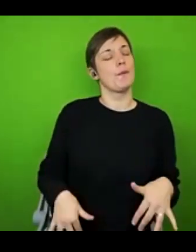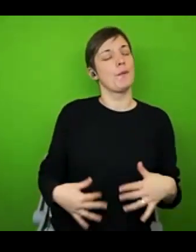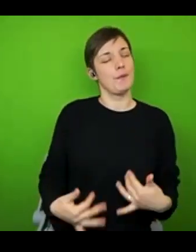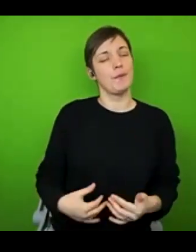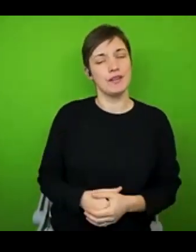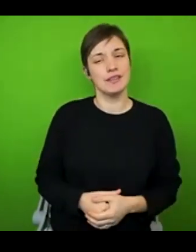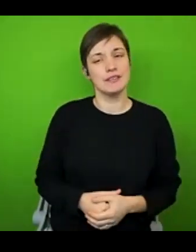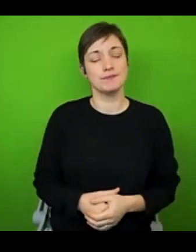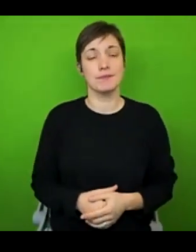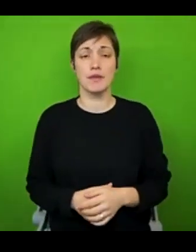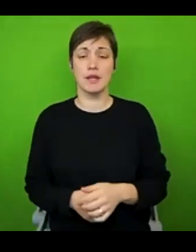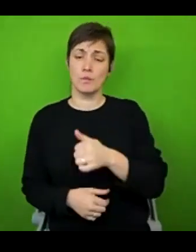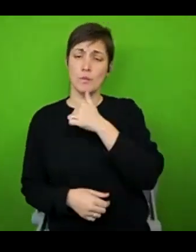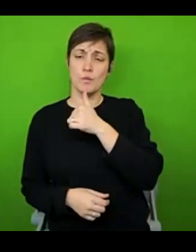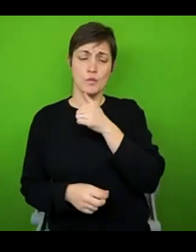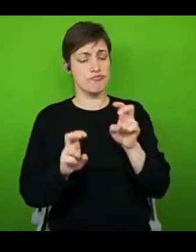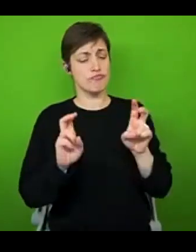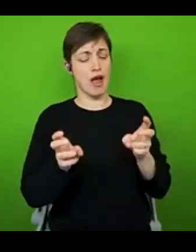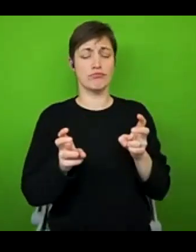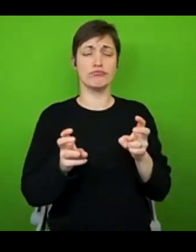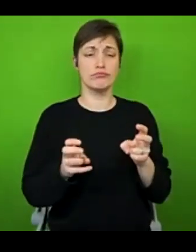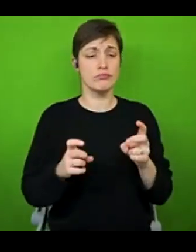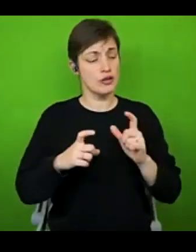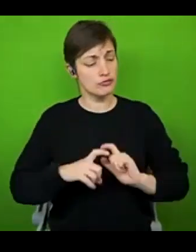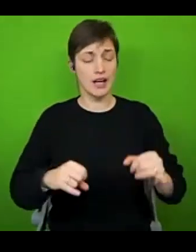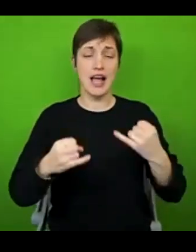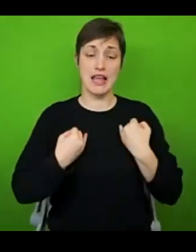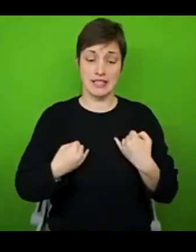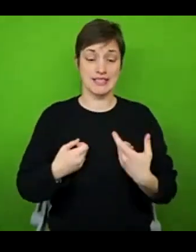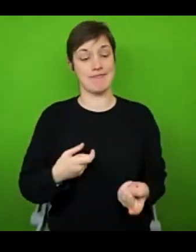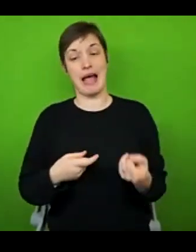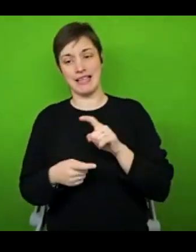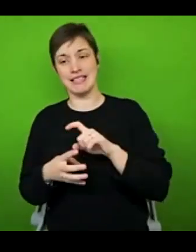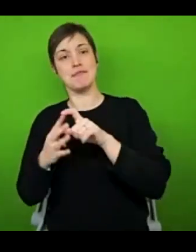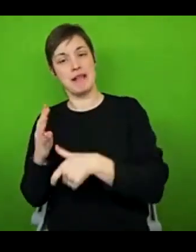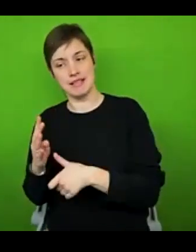disability, and sometimes I do use them interchangeably, but there are definitely important differences between chronic